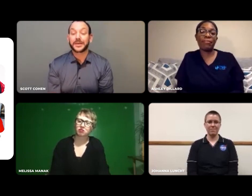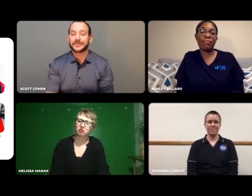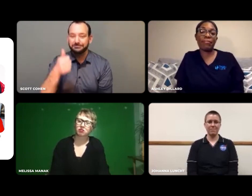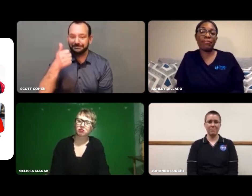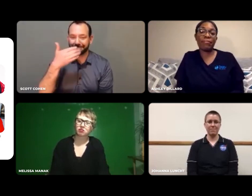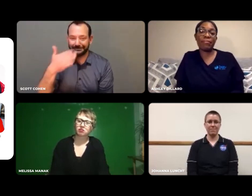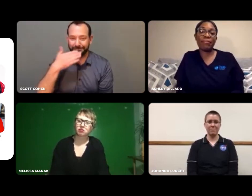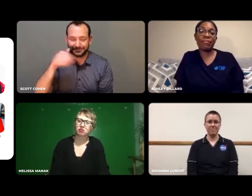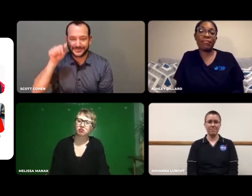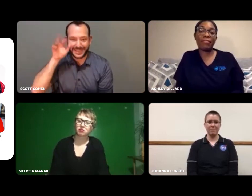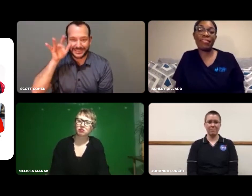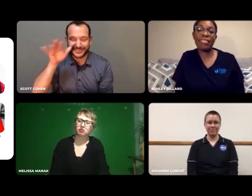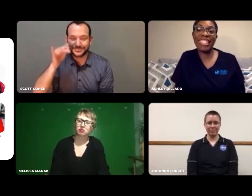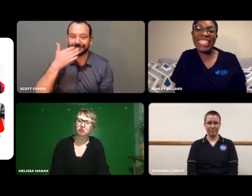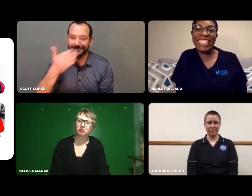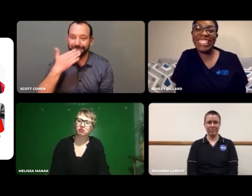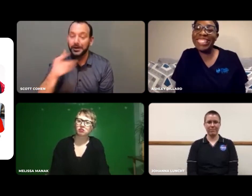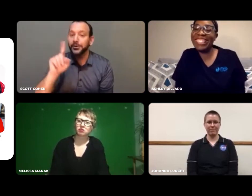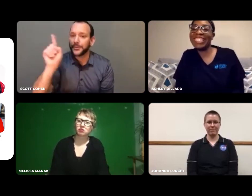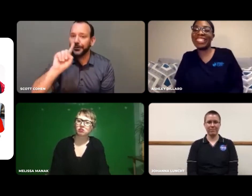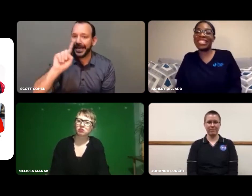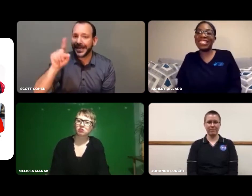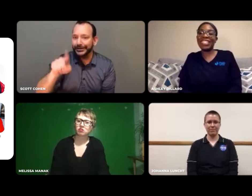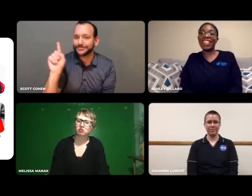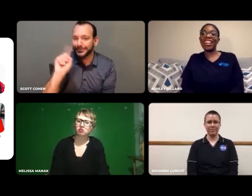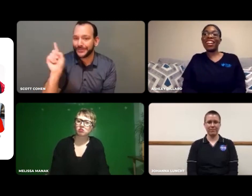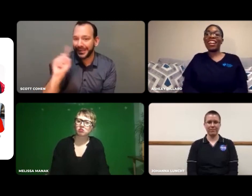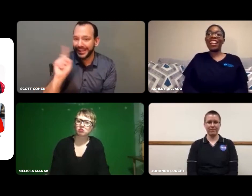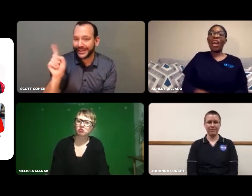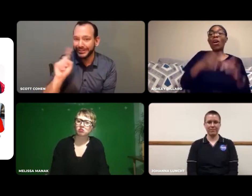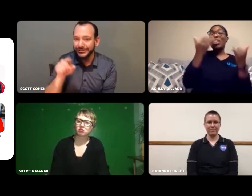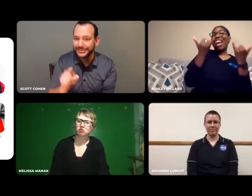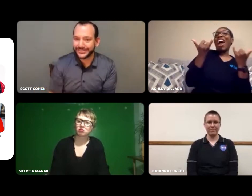Thank you so much, Ashley. Where are you located?